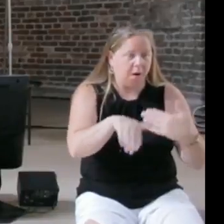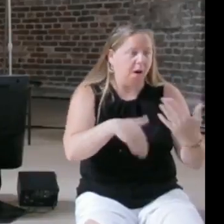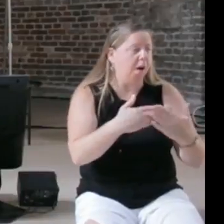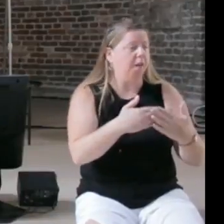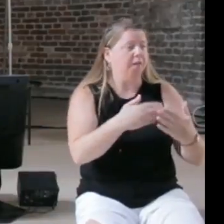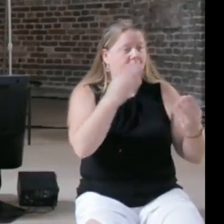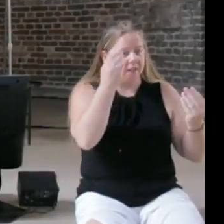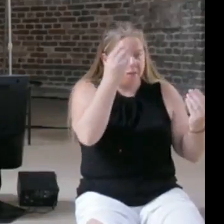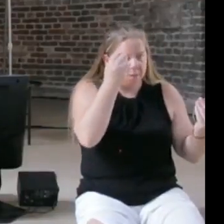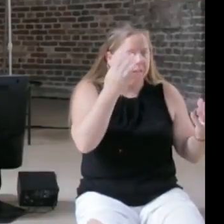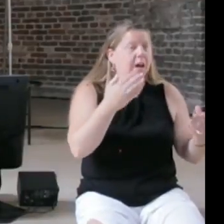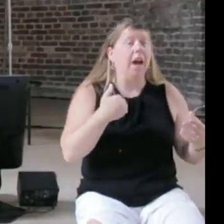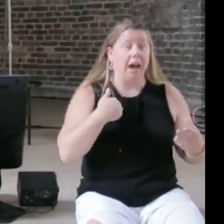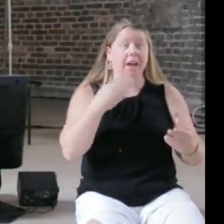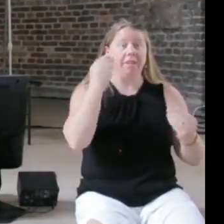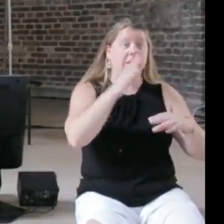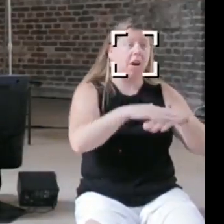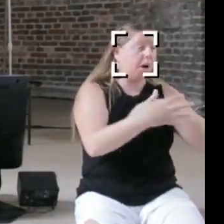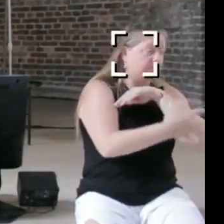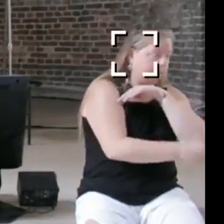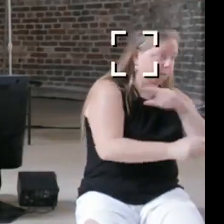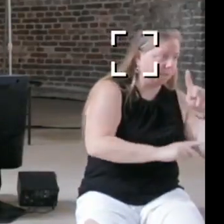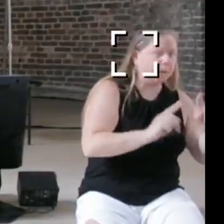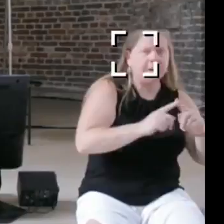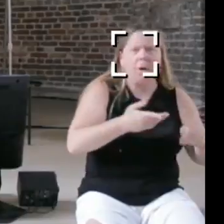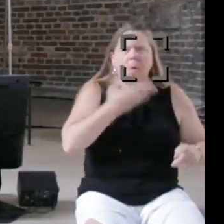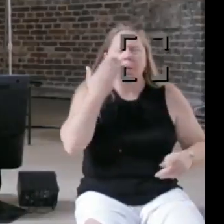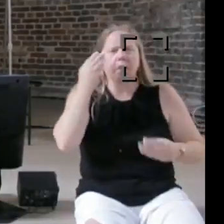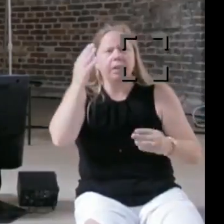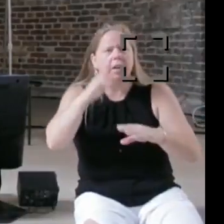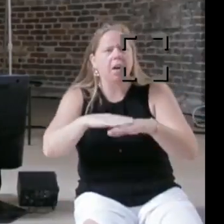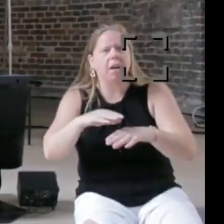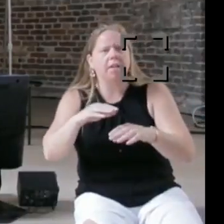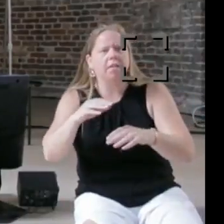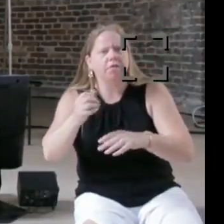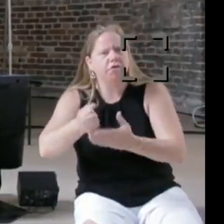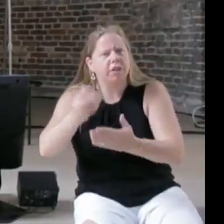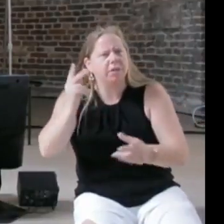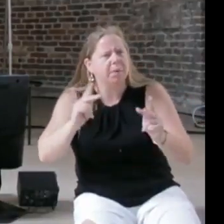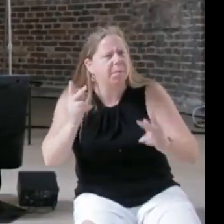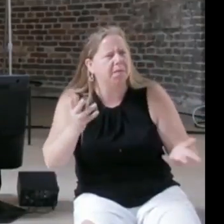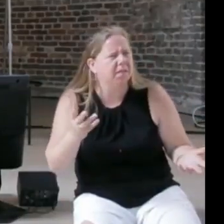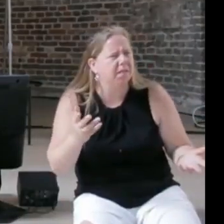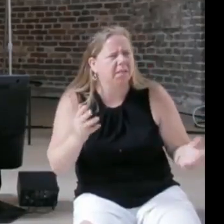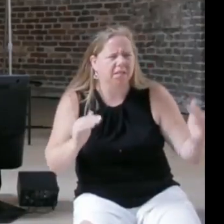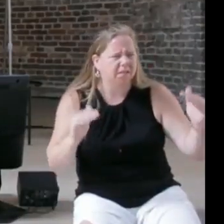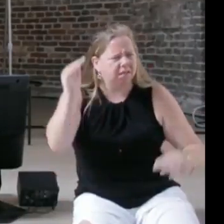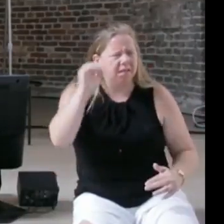data on rich people, and there's some systemic biases in social systems, and depending on